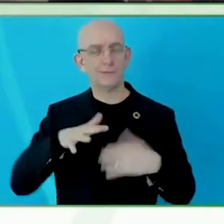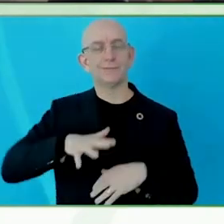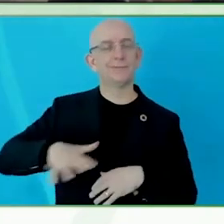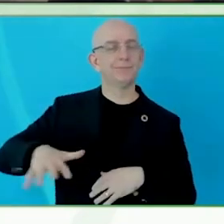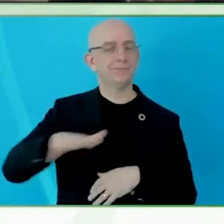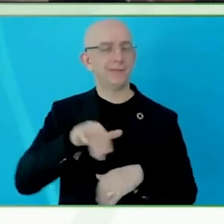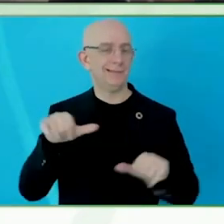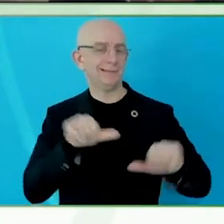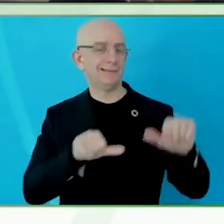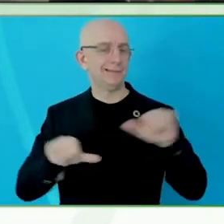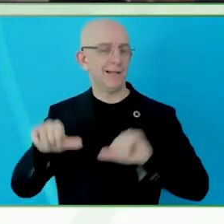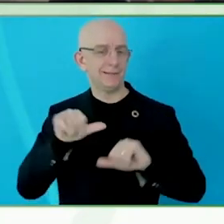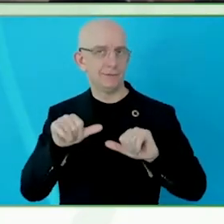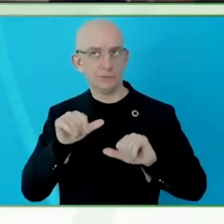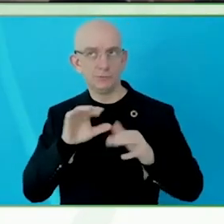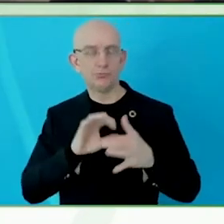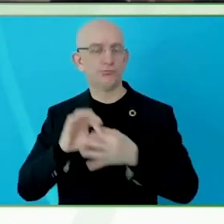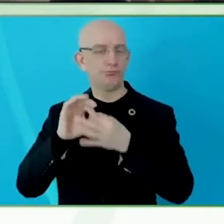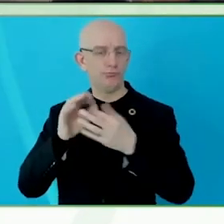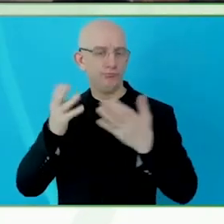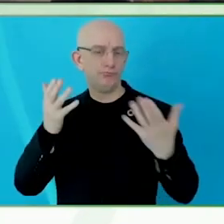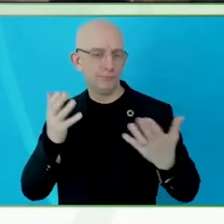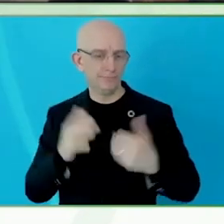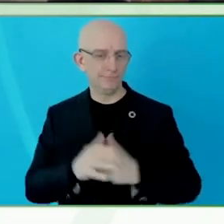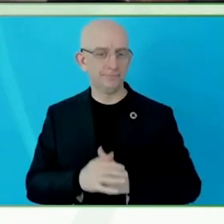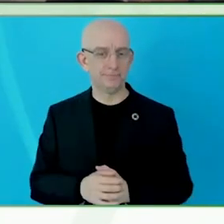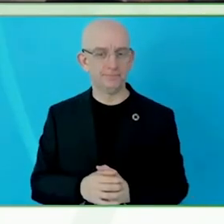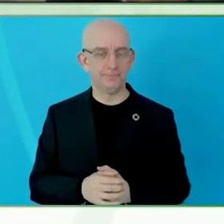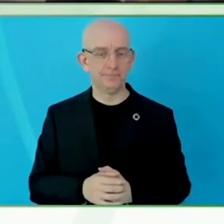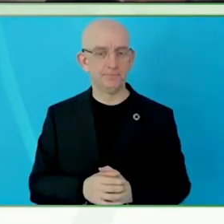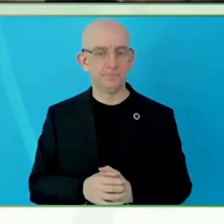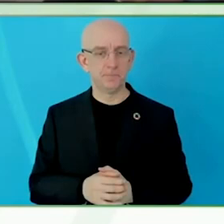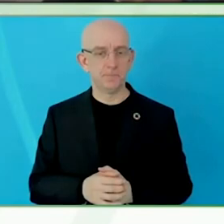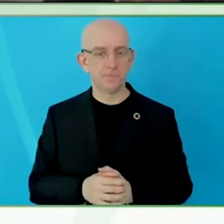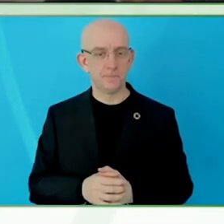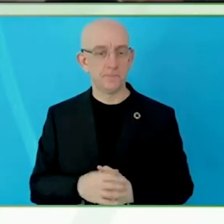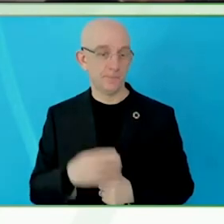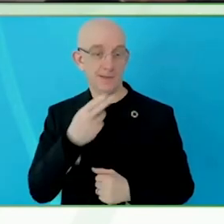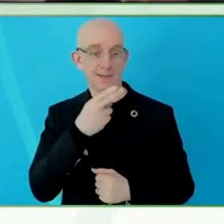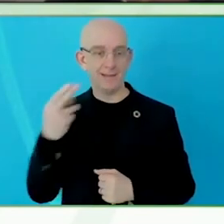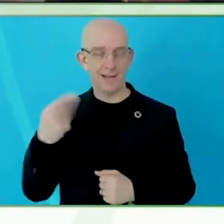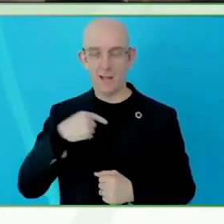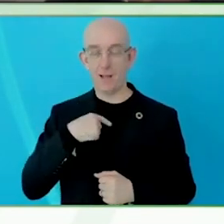I am an Asian woman, I have shoulder length black hair, I wear glasses, and a black blazer.